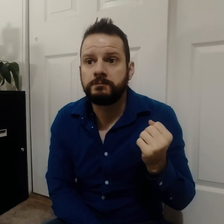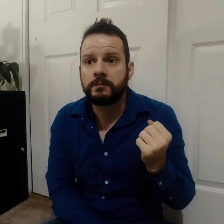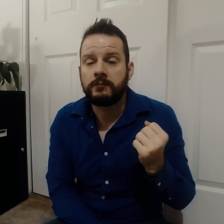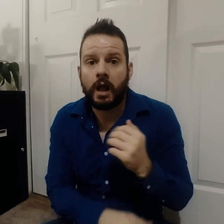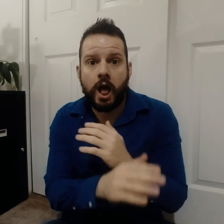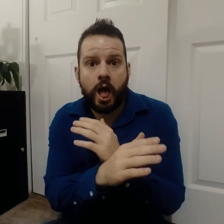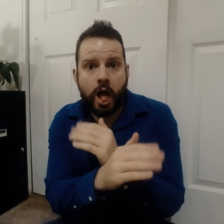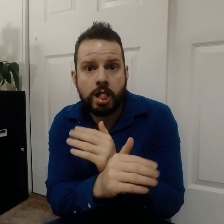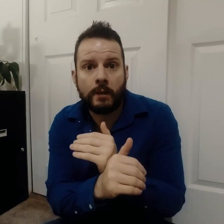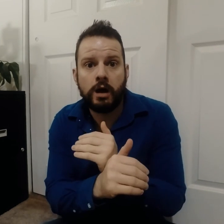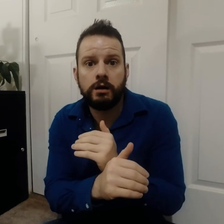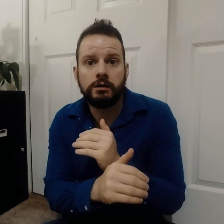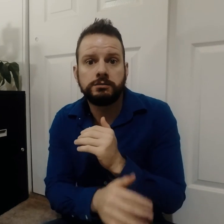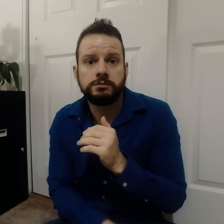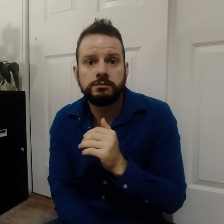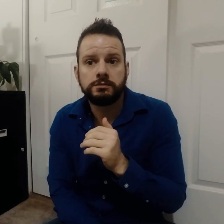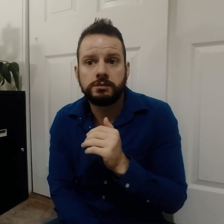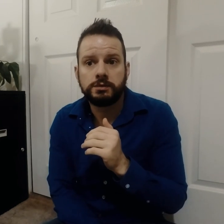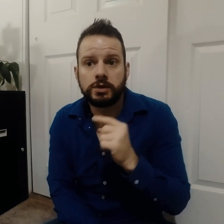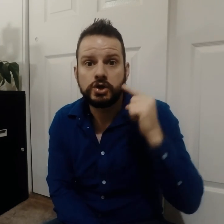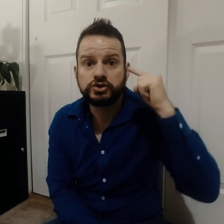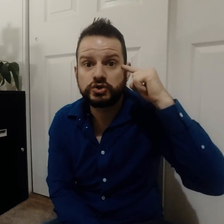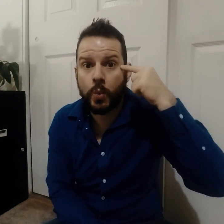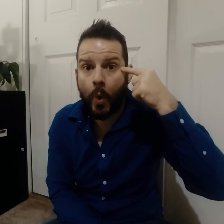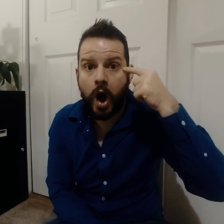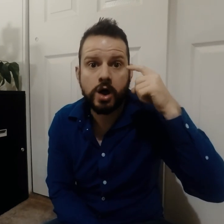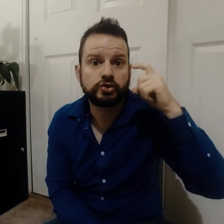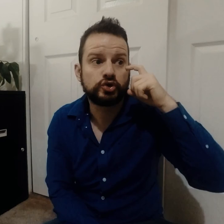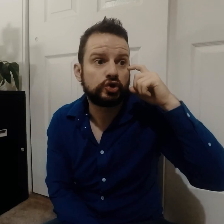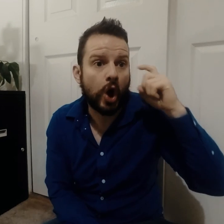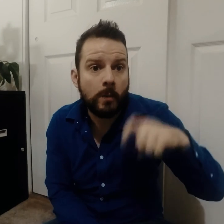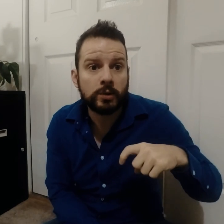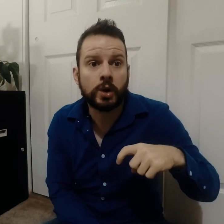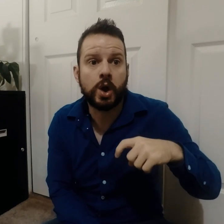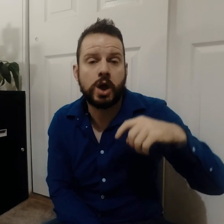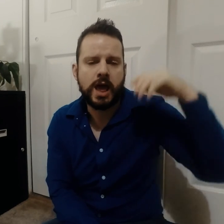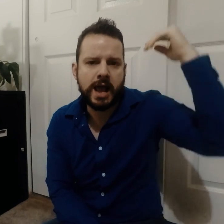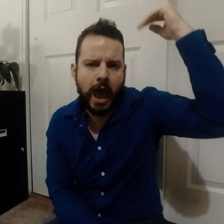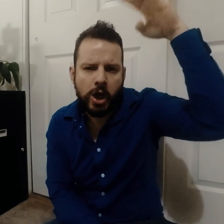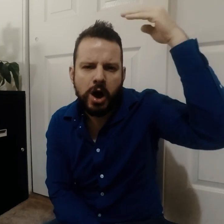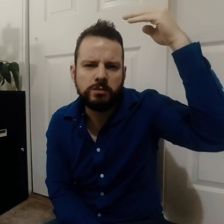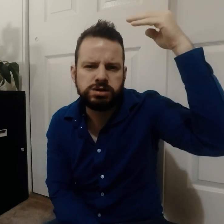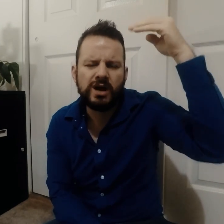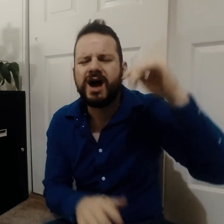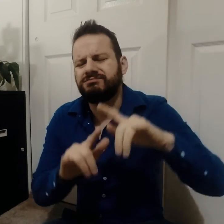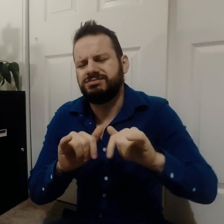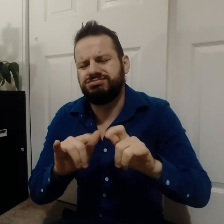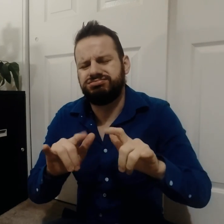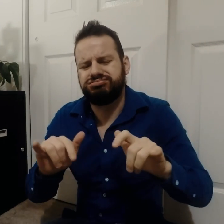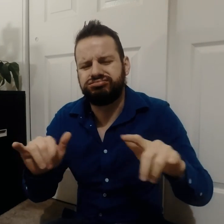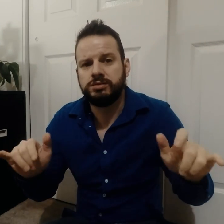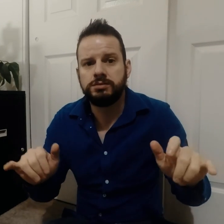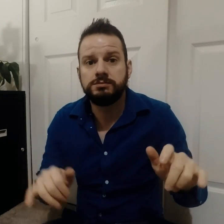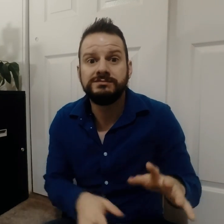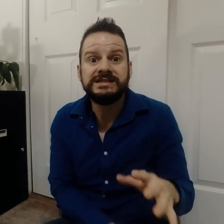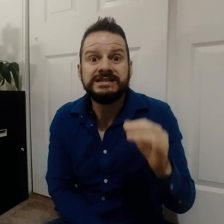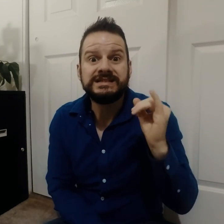German, Chinese, Japanese, Arab, and many more!